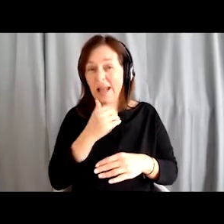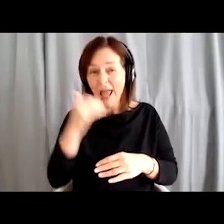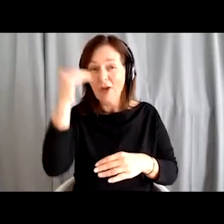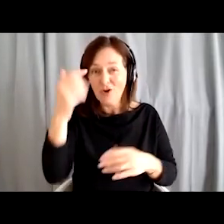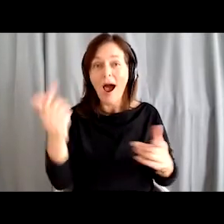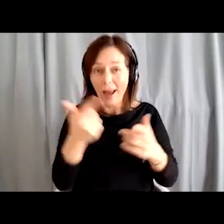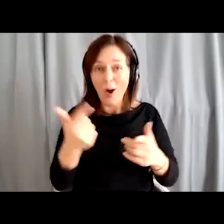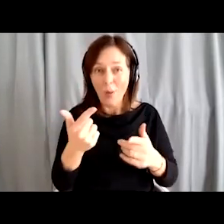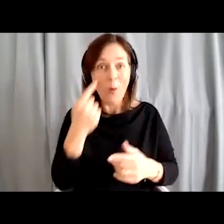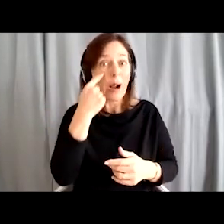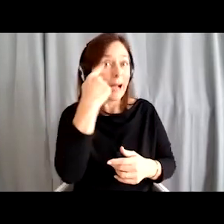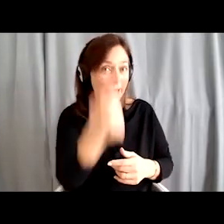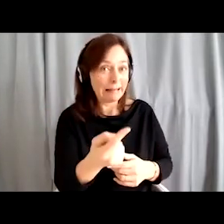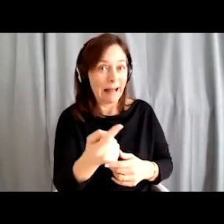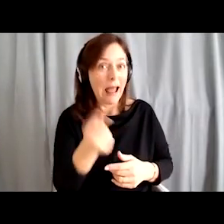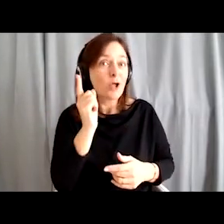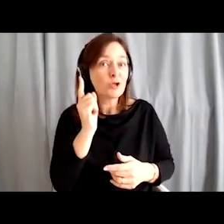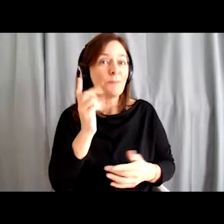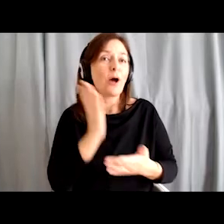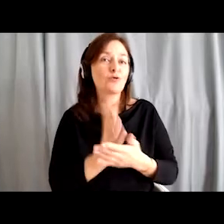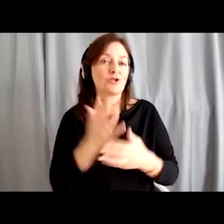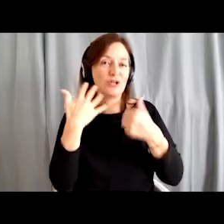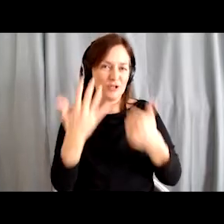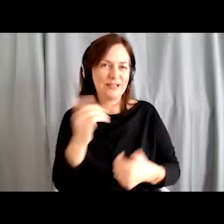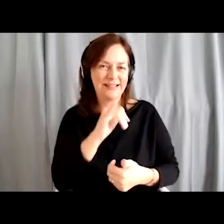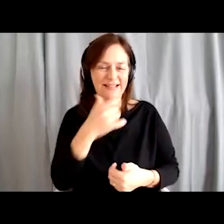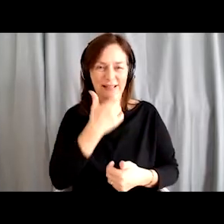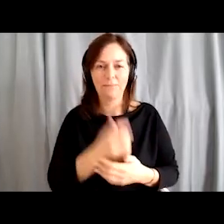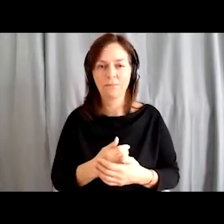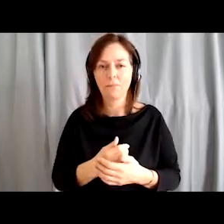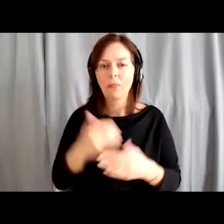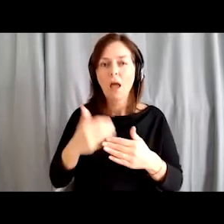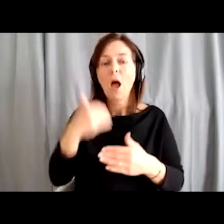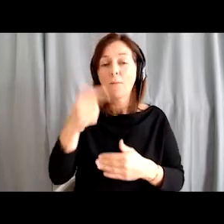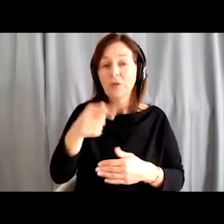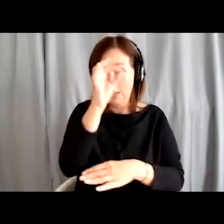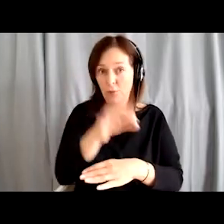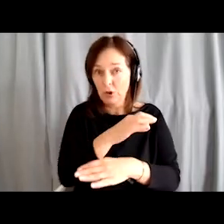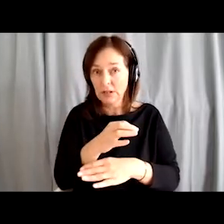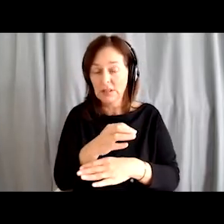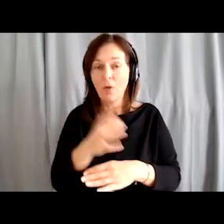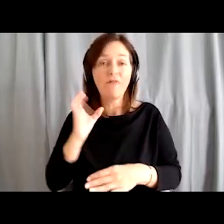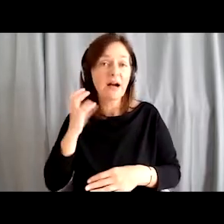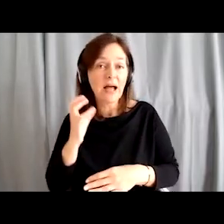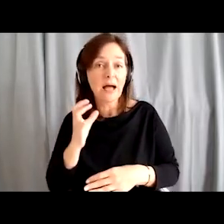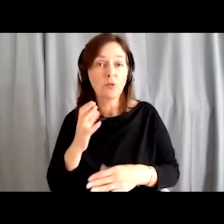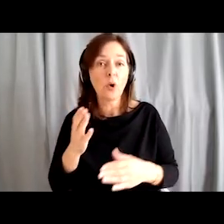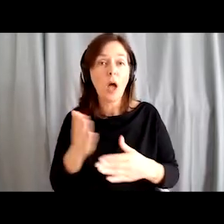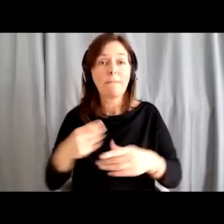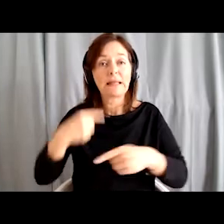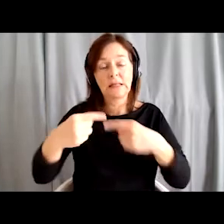That is the way it is. After two one-year projects, we started implementing a five-year European project, the Multigenerational Centre